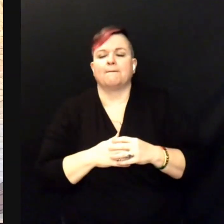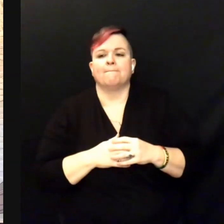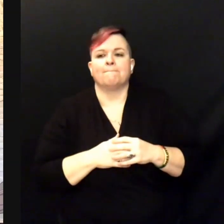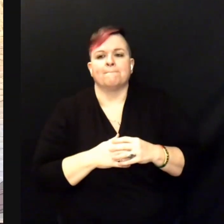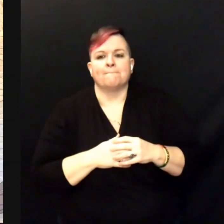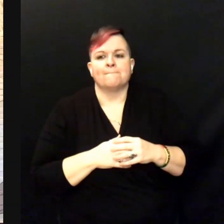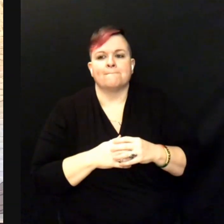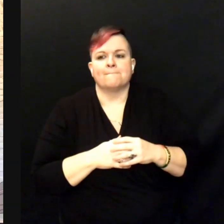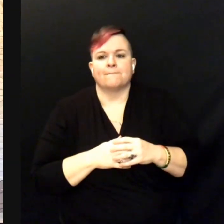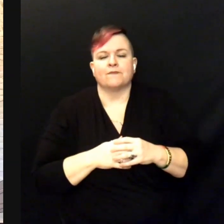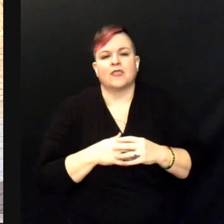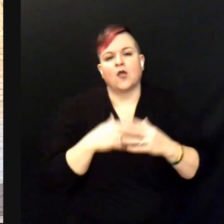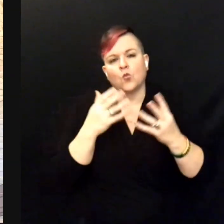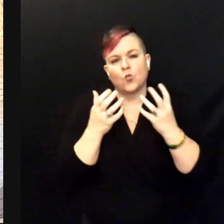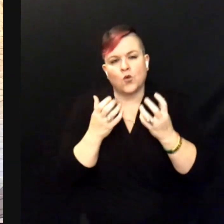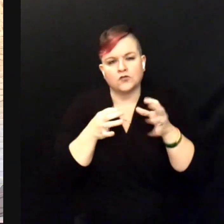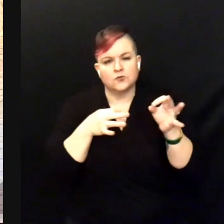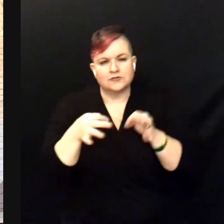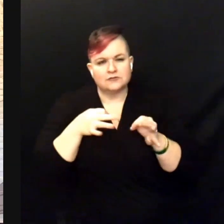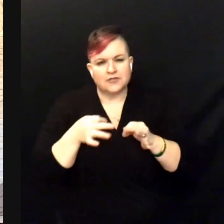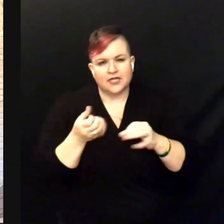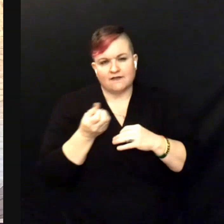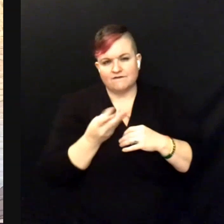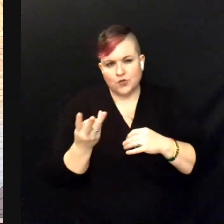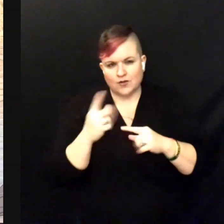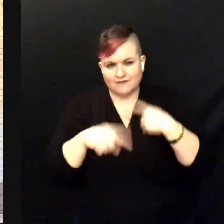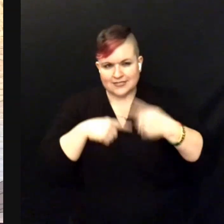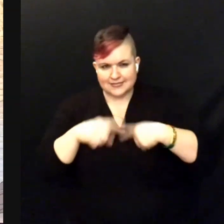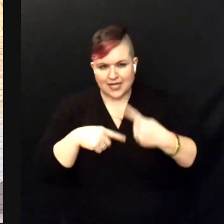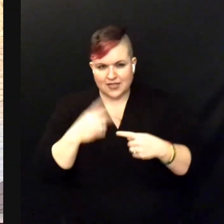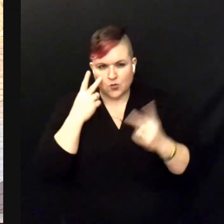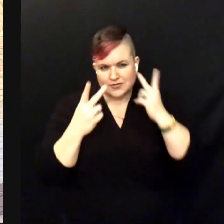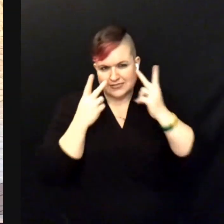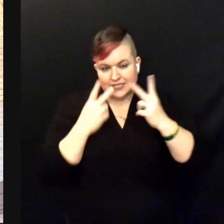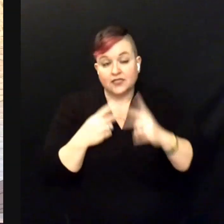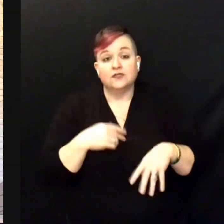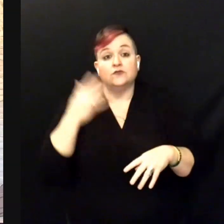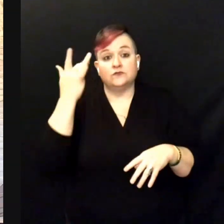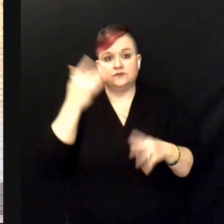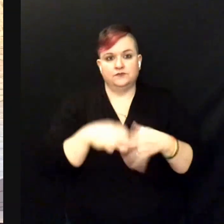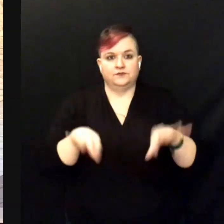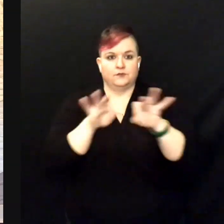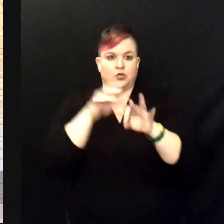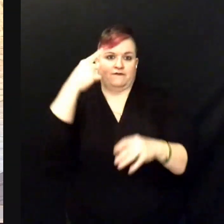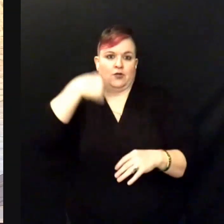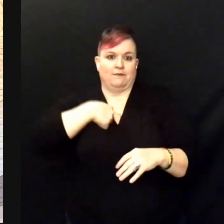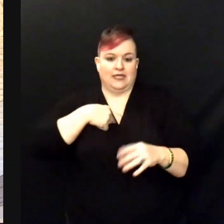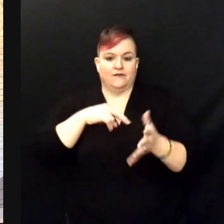I just wanted to explain a couple of signs that you will see because they are important to the meaning of the song.